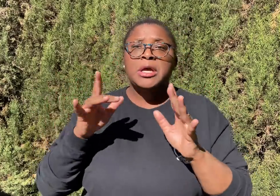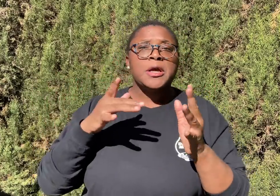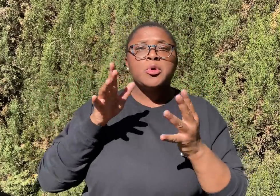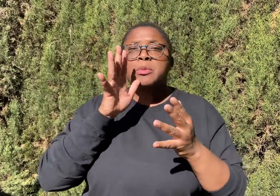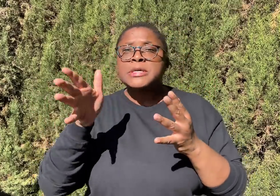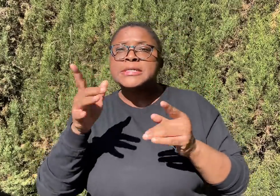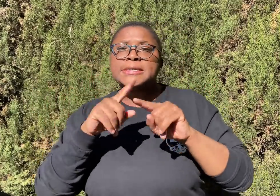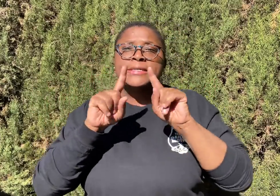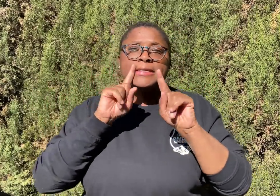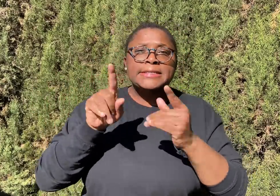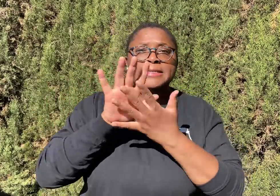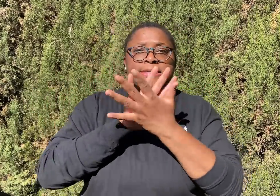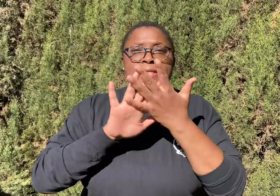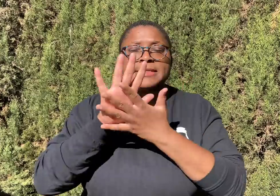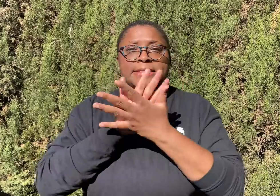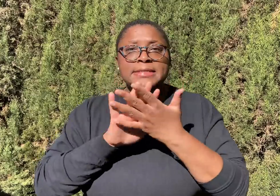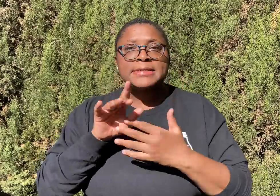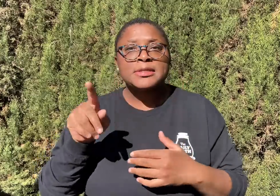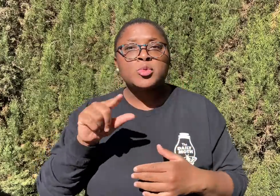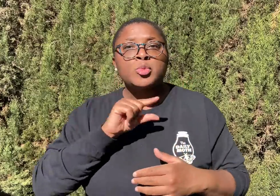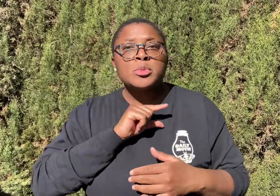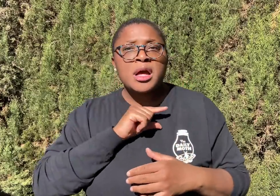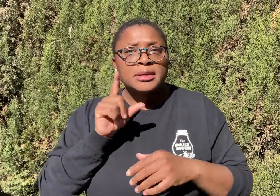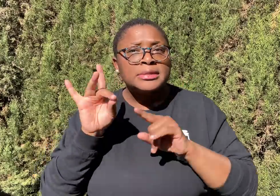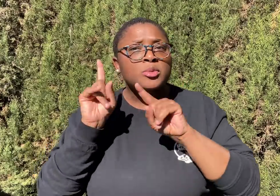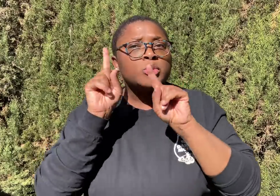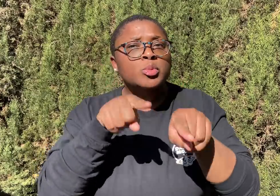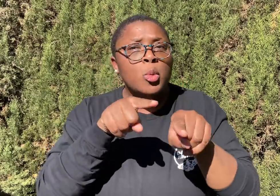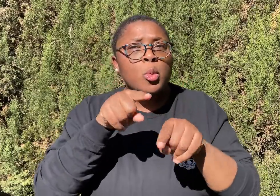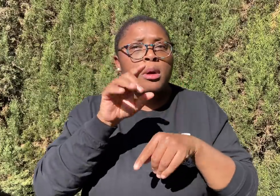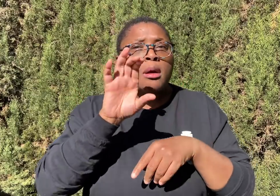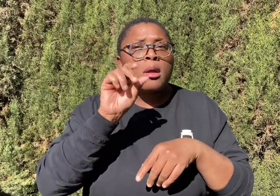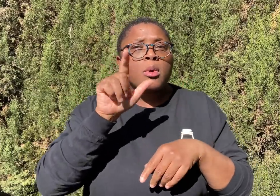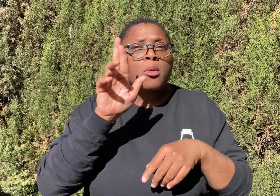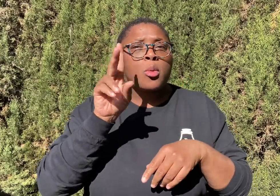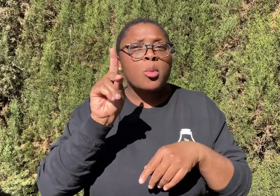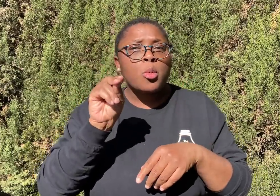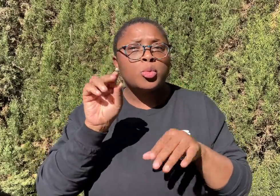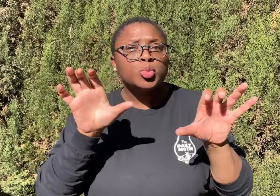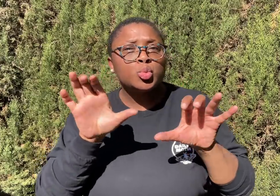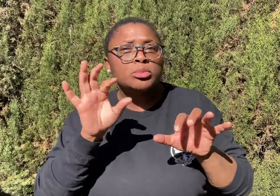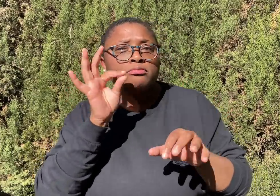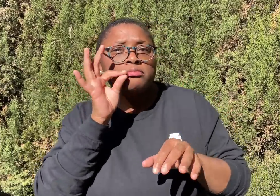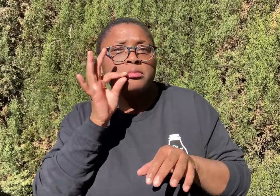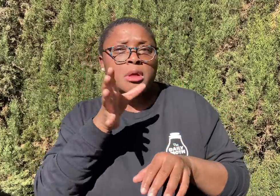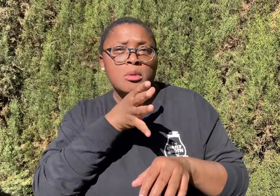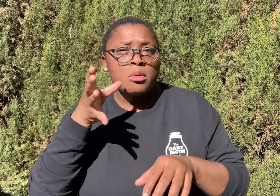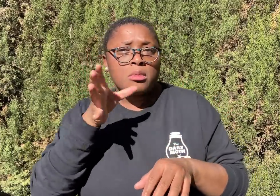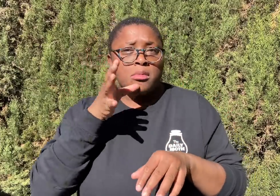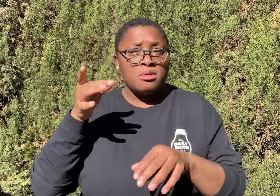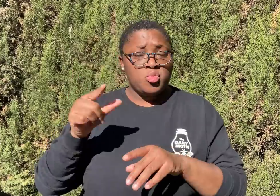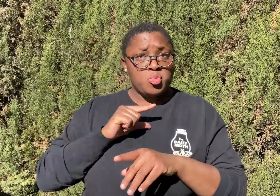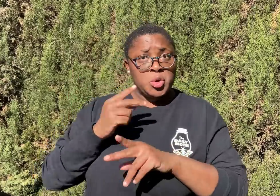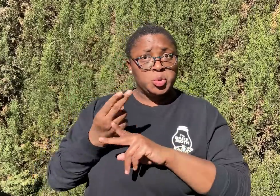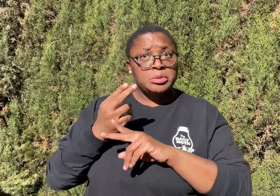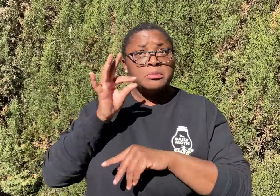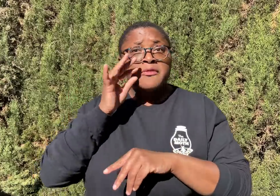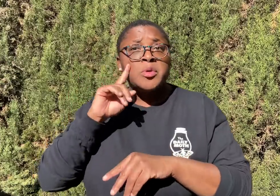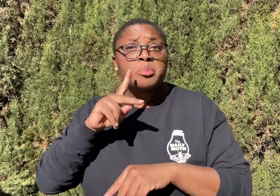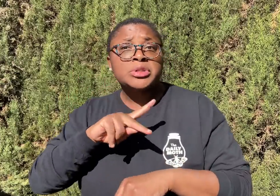Pam gave vague answers but said that Grant went to Colorado for a marijuana farm. Pam was asked if Grant consumed marijuana for